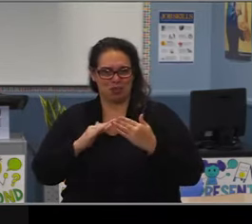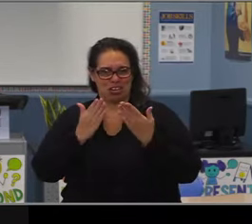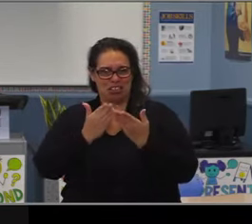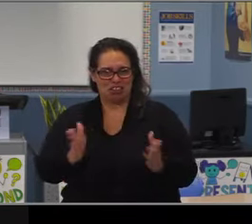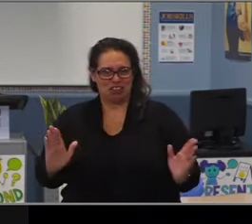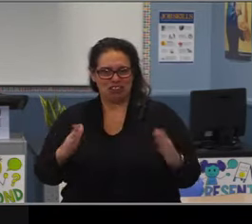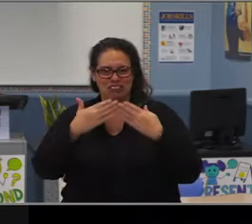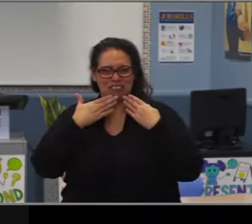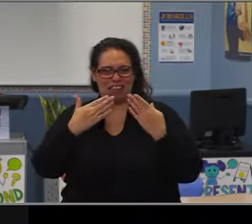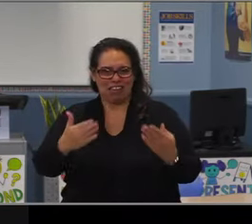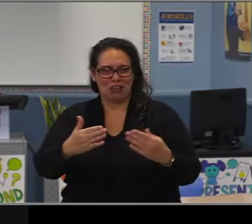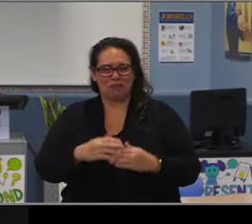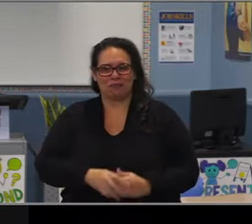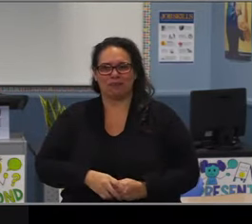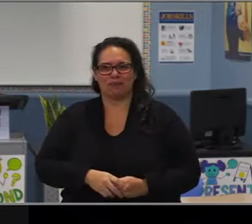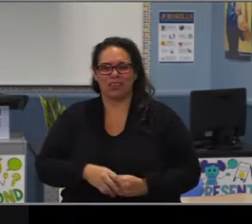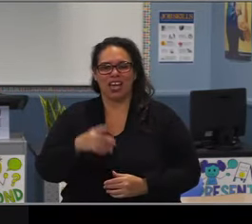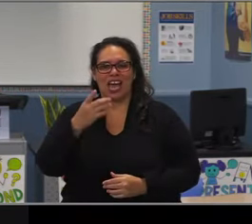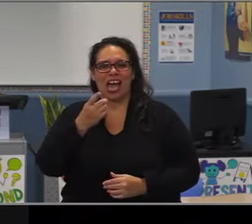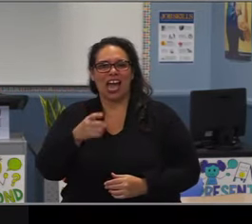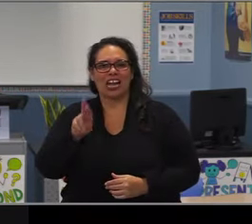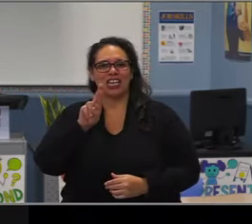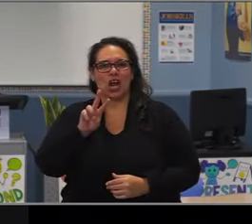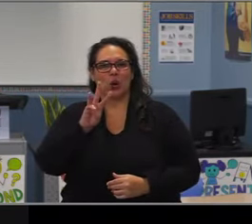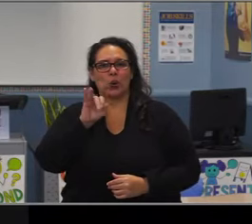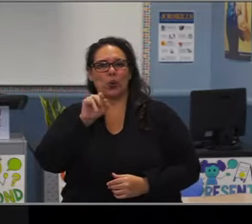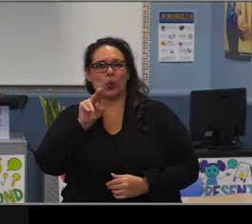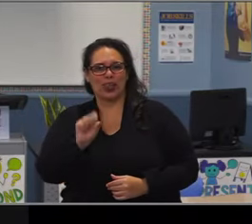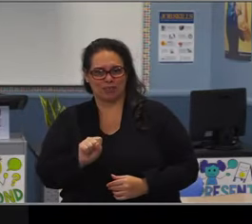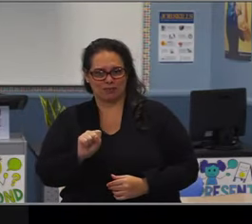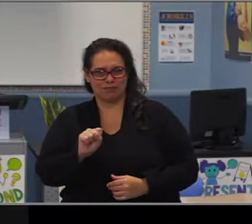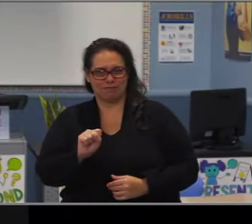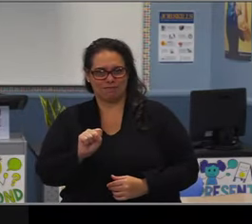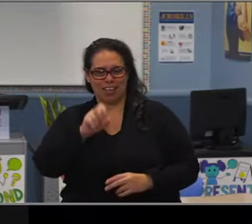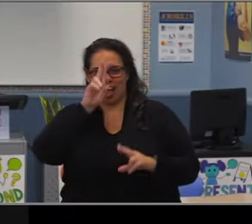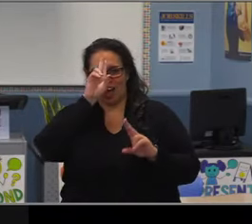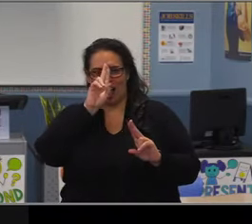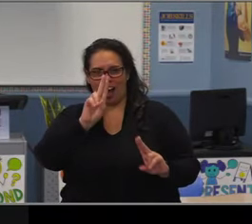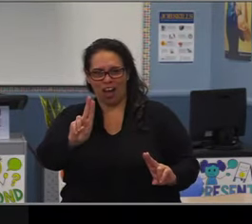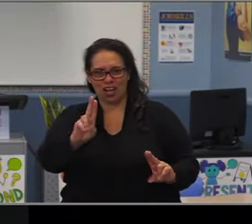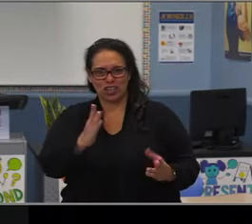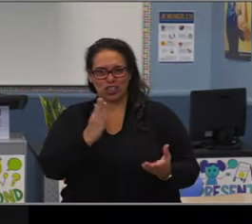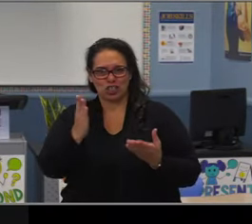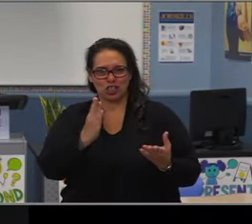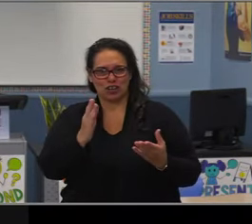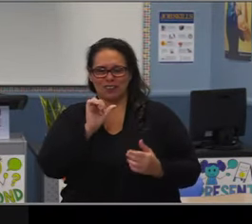and all the times I've met with you outside of the district. I wanna thank you for encouraging me to pursue my doctorate.